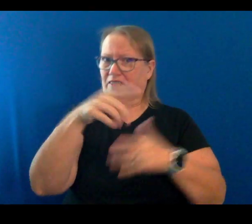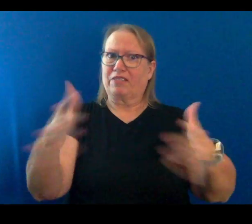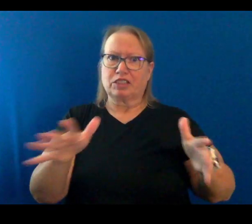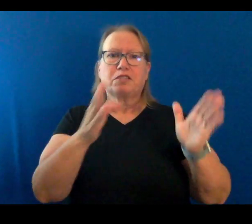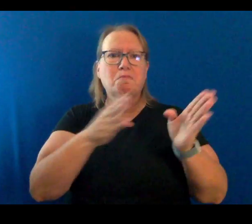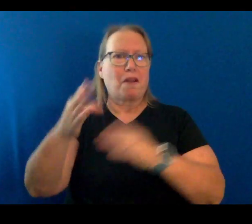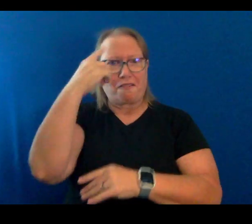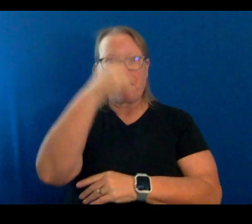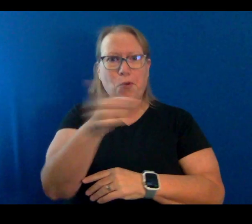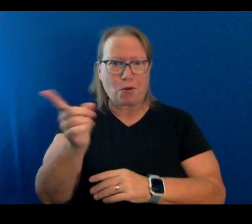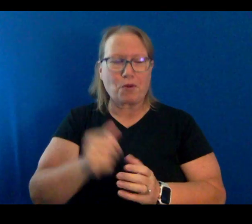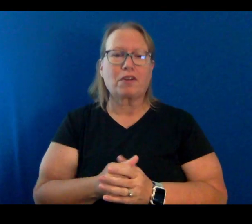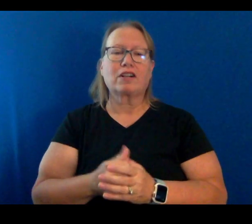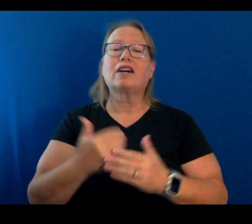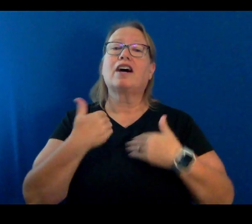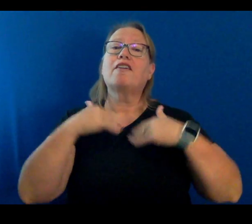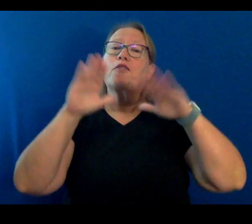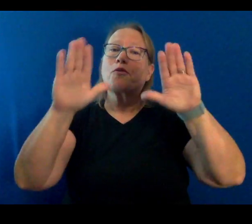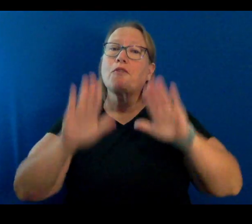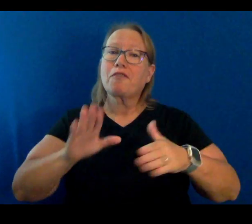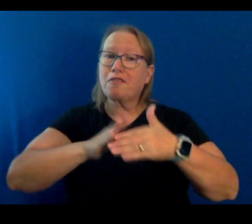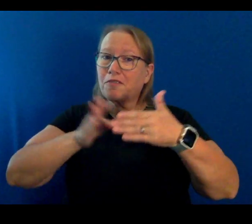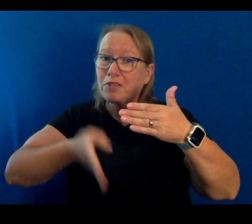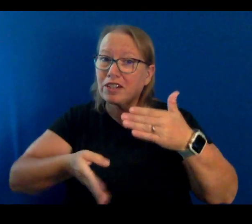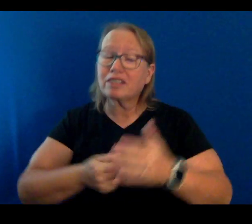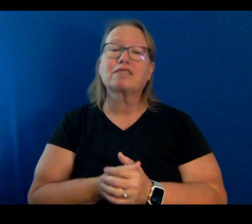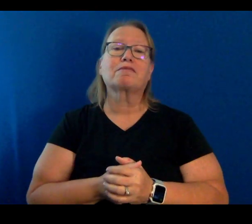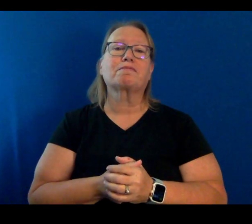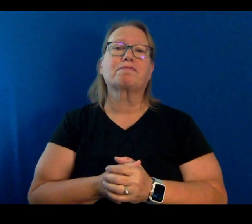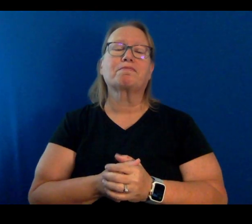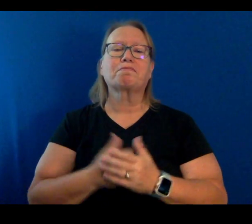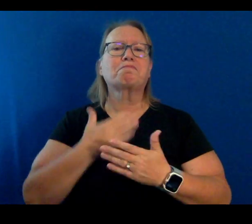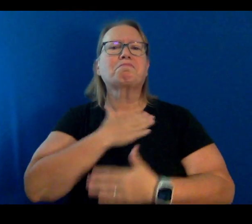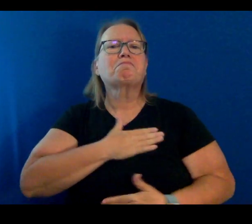So, have a great weekend, enjoy all the activities,